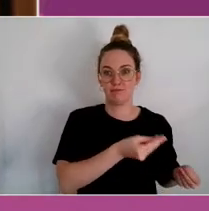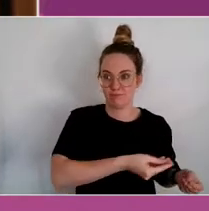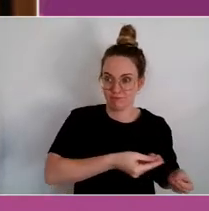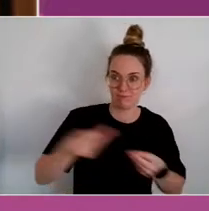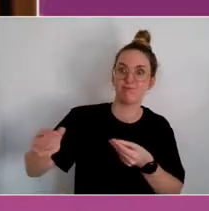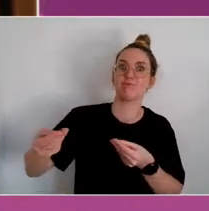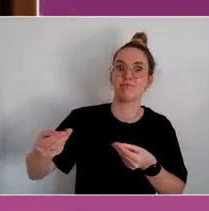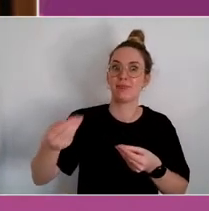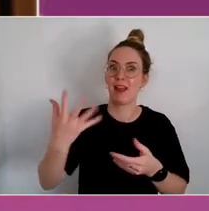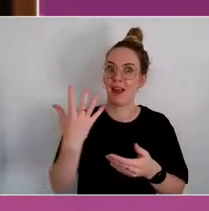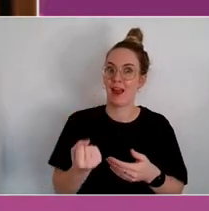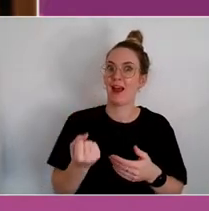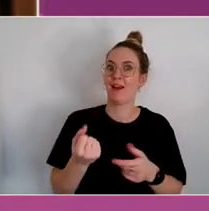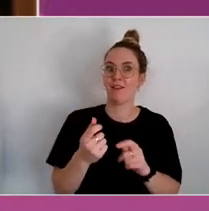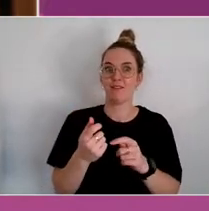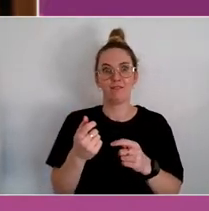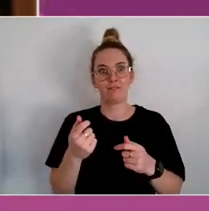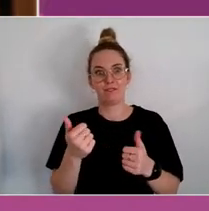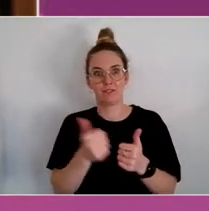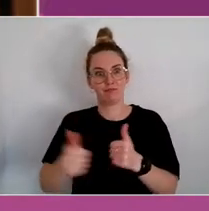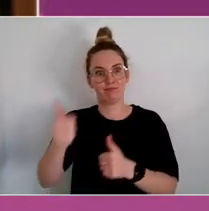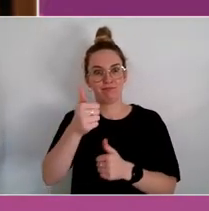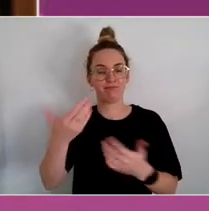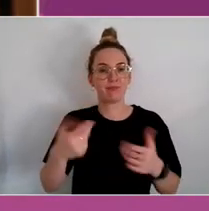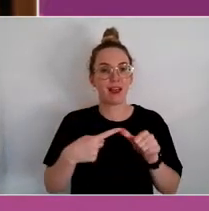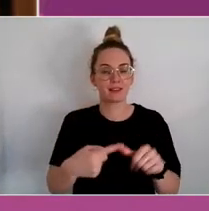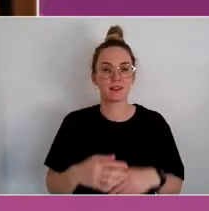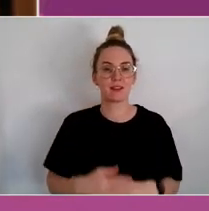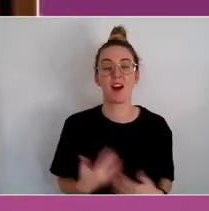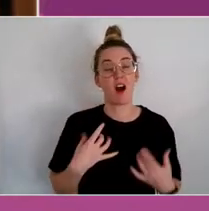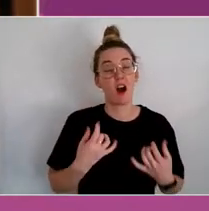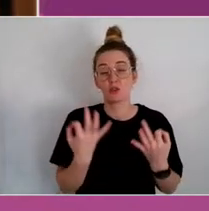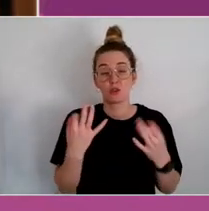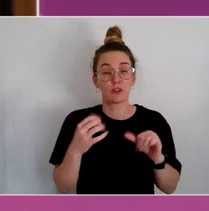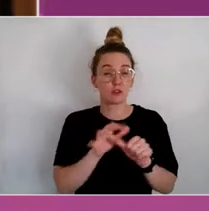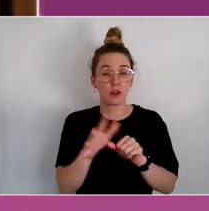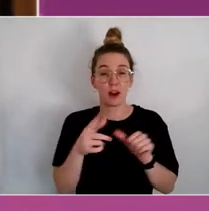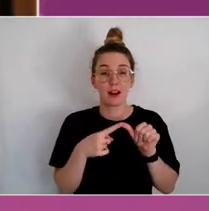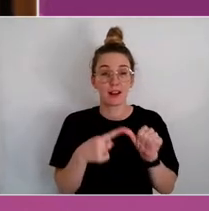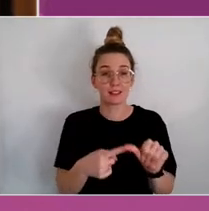I don't have a great answer here, but I think that networking and collaboration is really